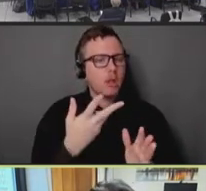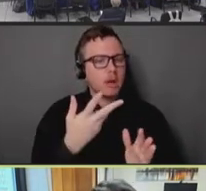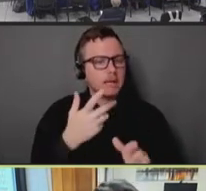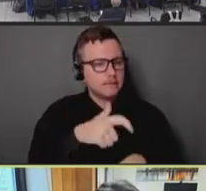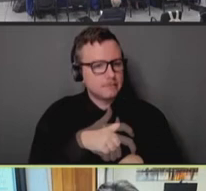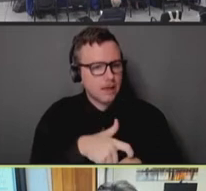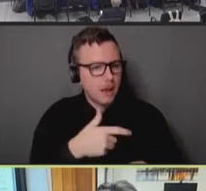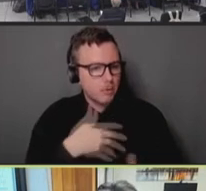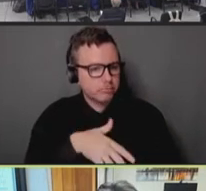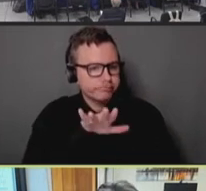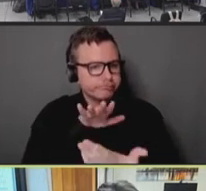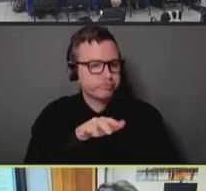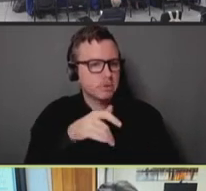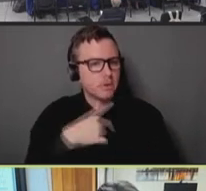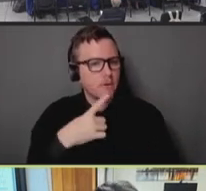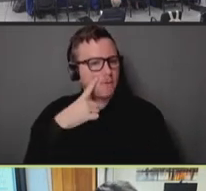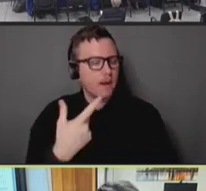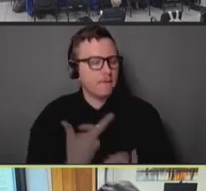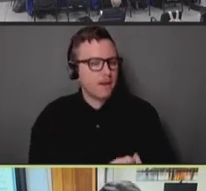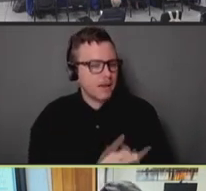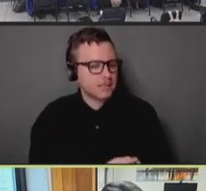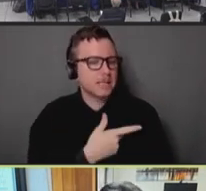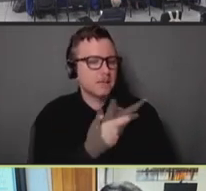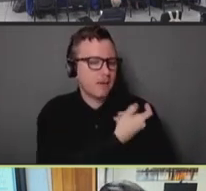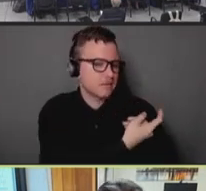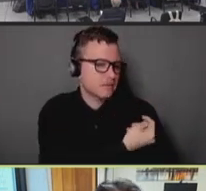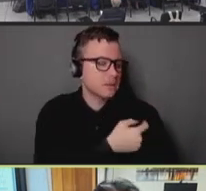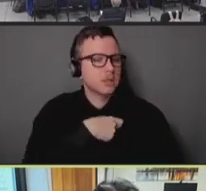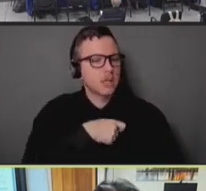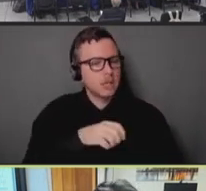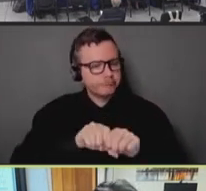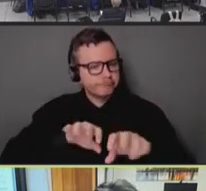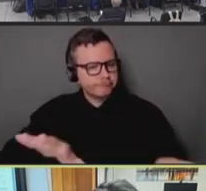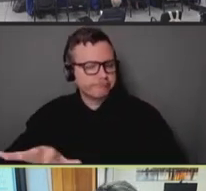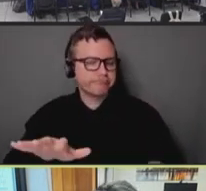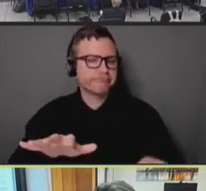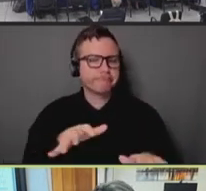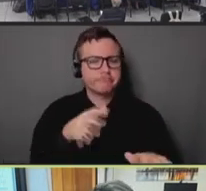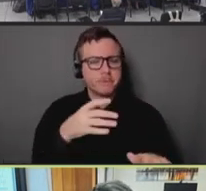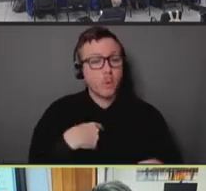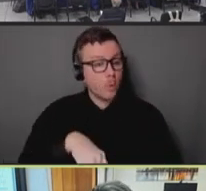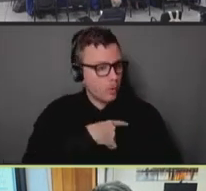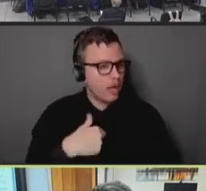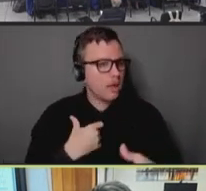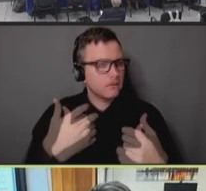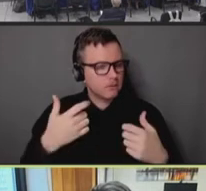vaccine delivery system. But we have done a lot for this effort, and in this effort.